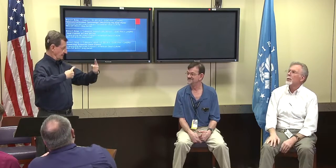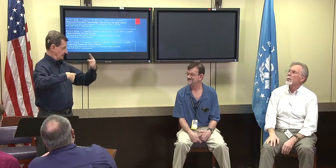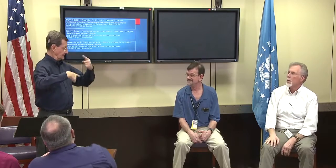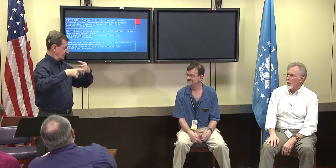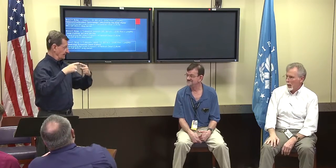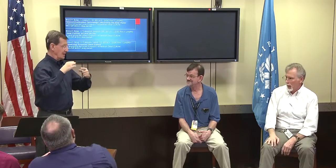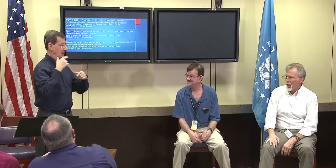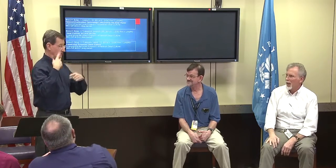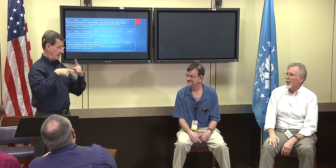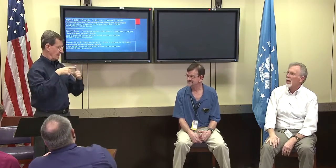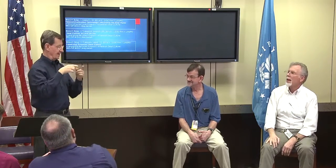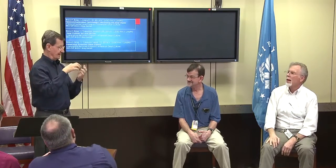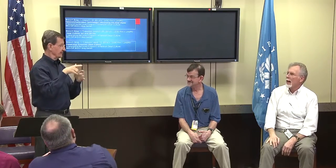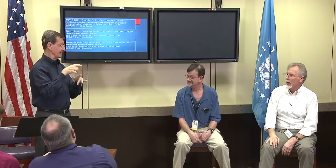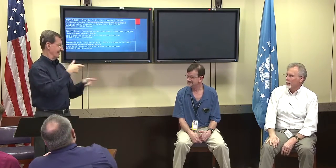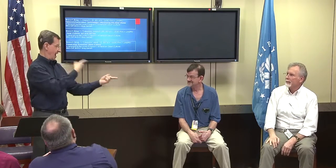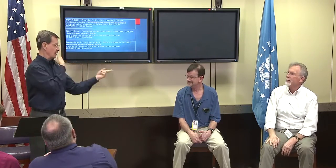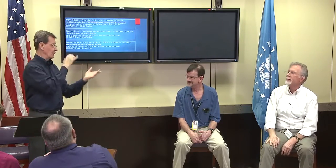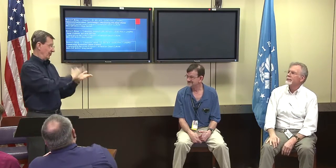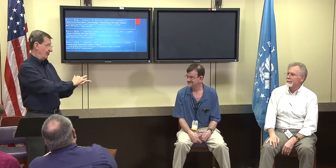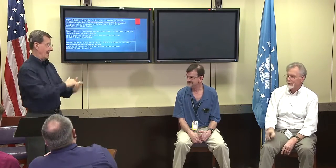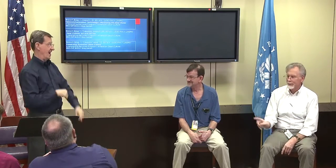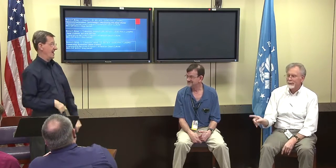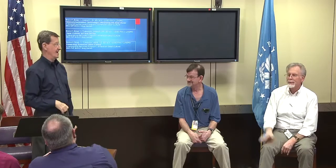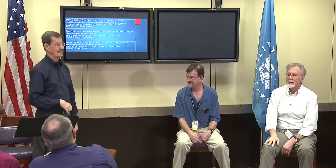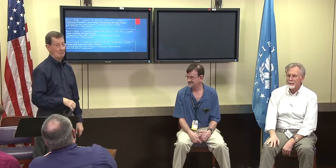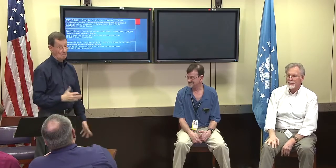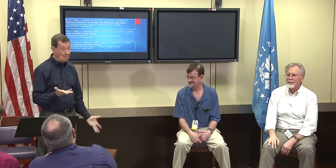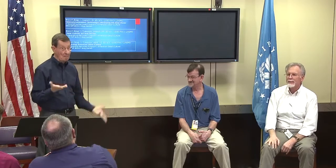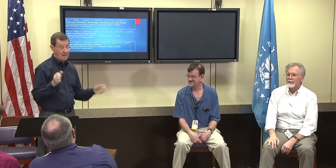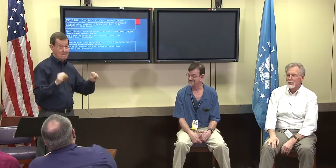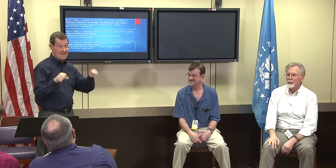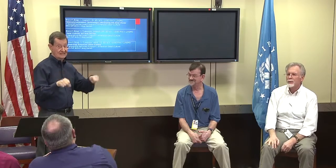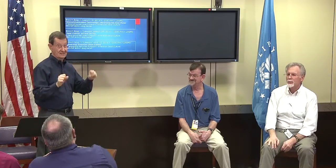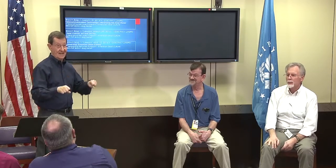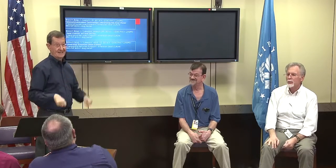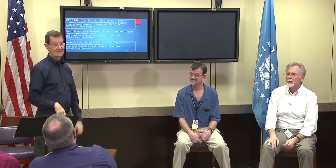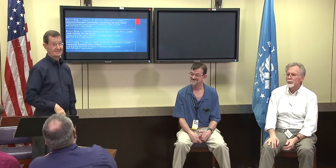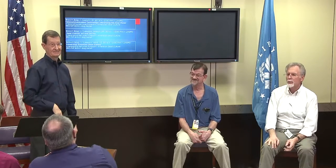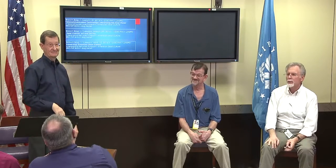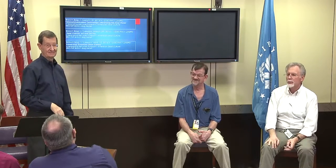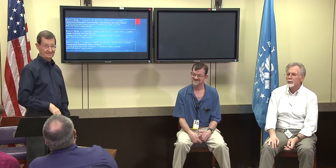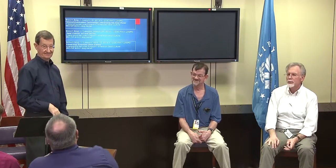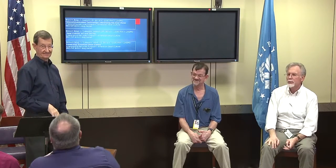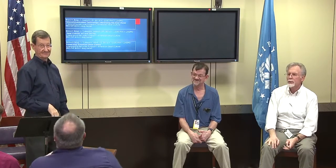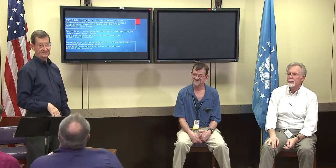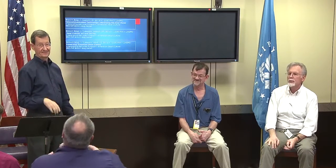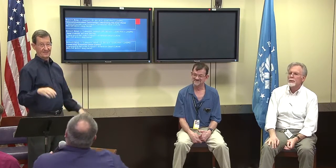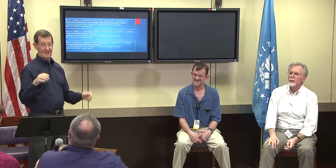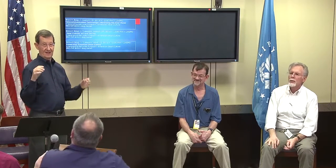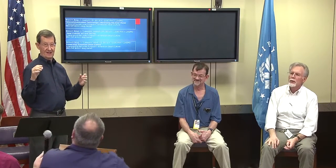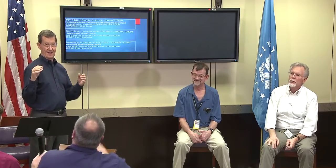on that kind of technology either voicing from sign or robots doing sign language.